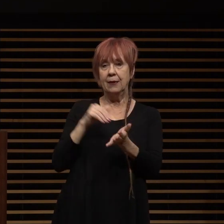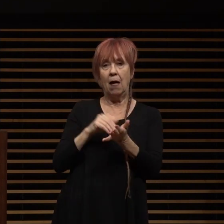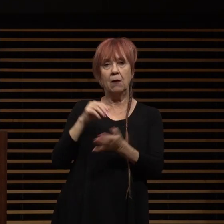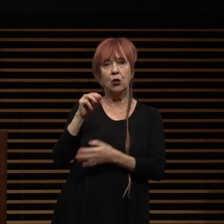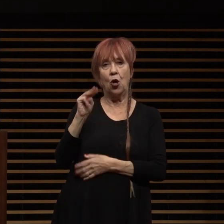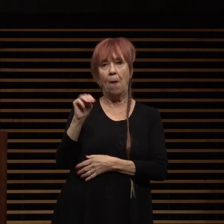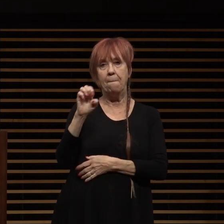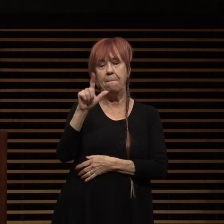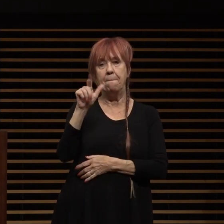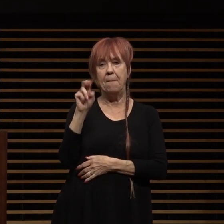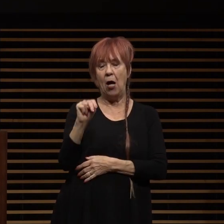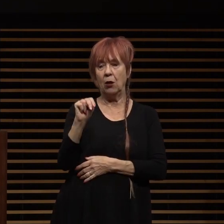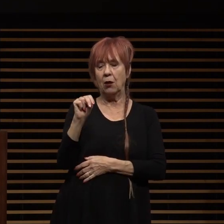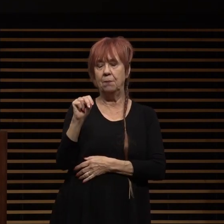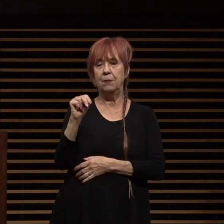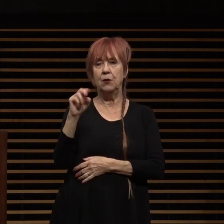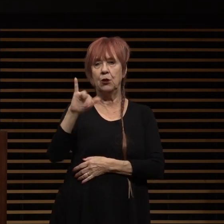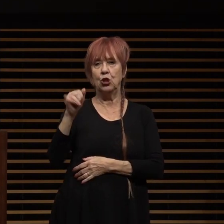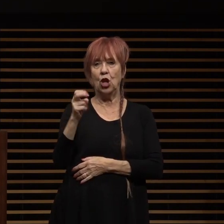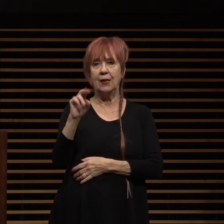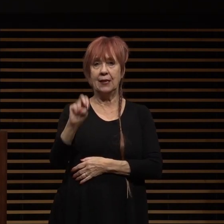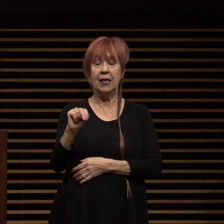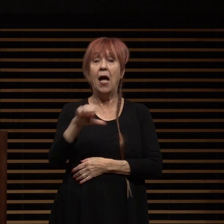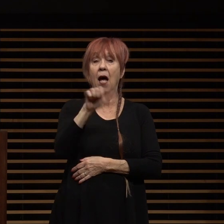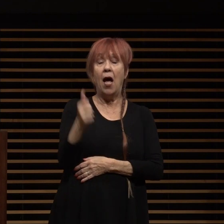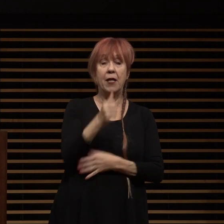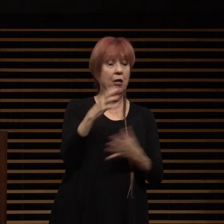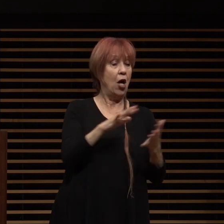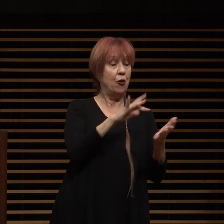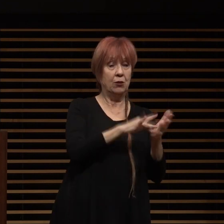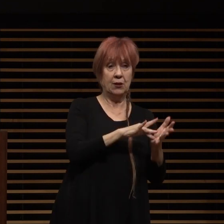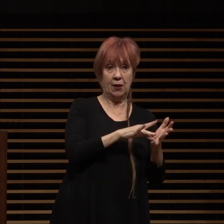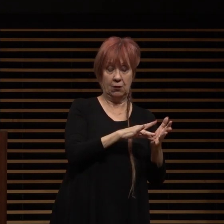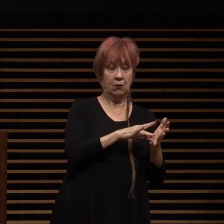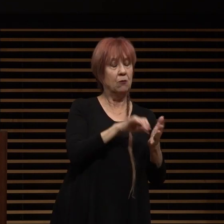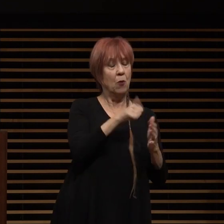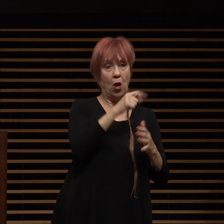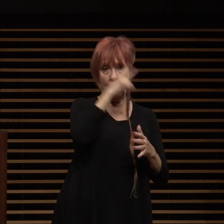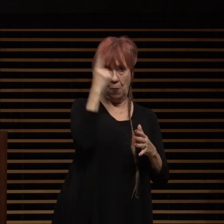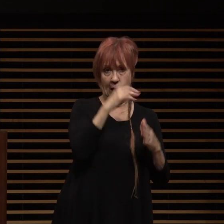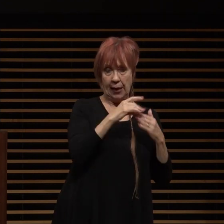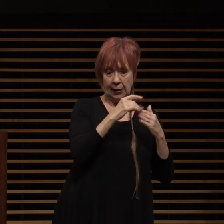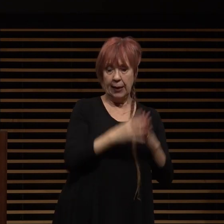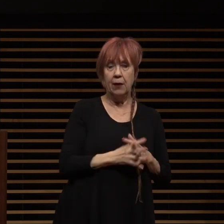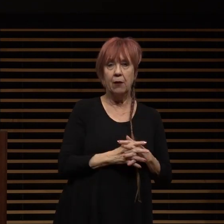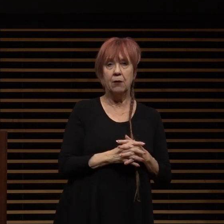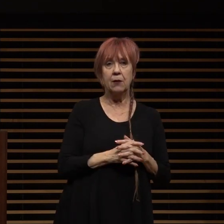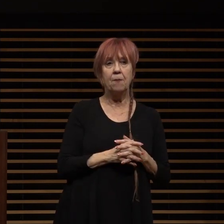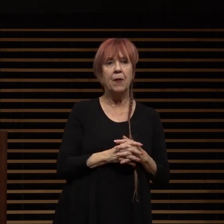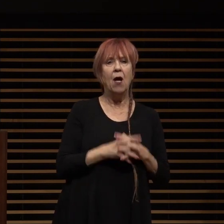new black student success center led by dr gina lopez and so many other programs